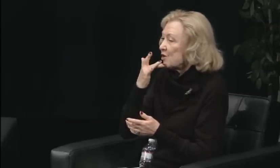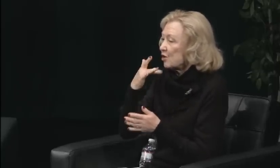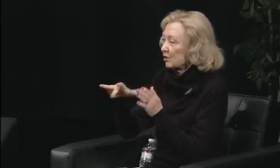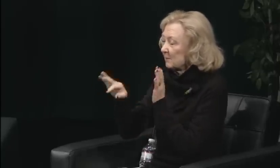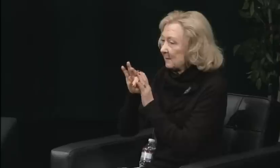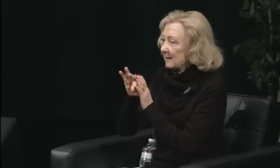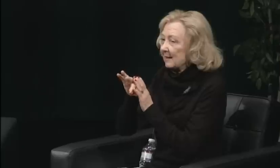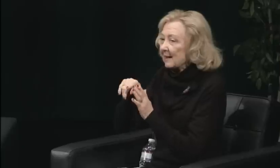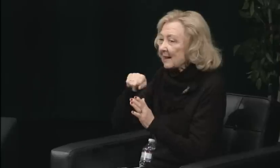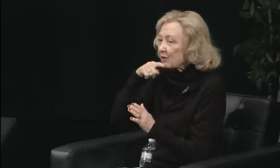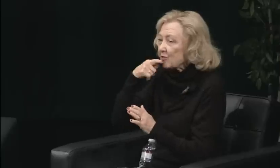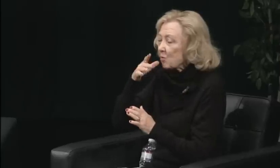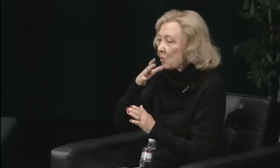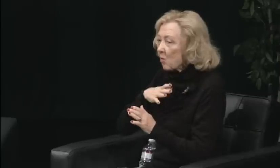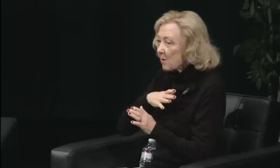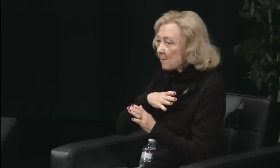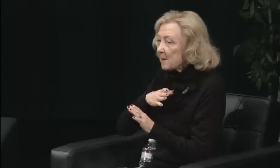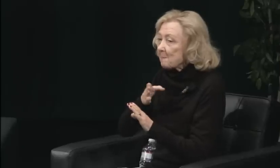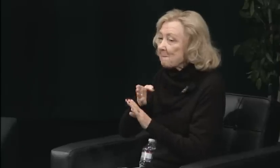I was involved with interviews and all of that.